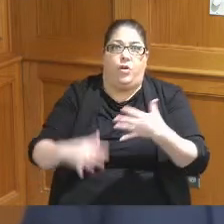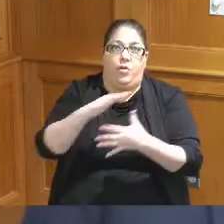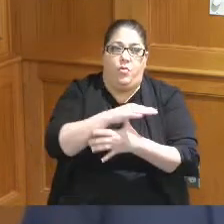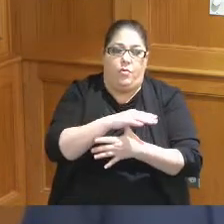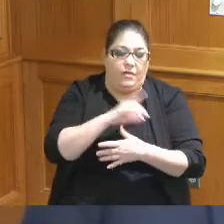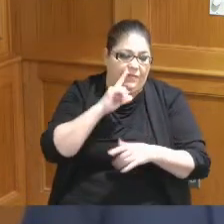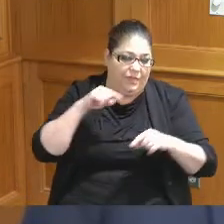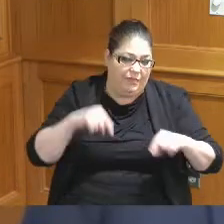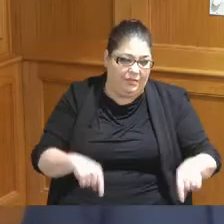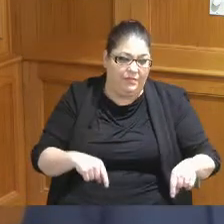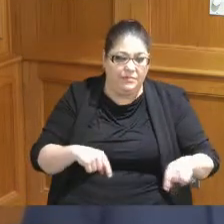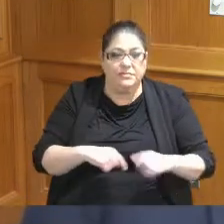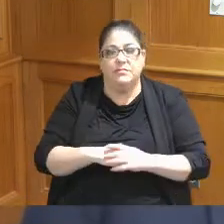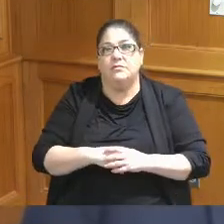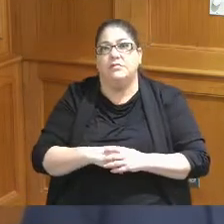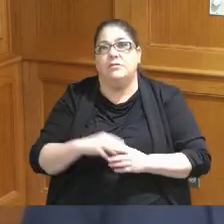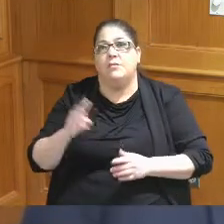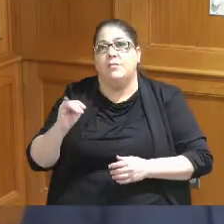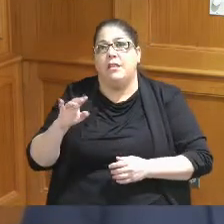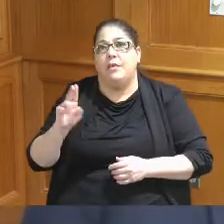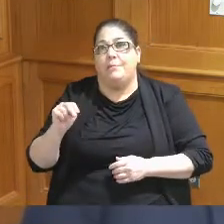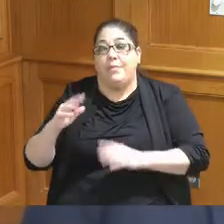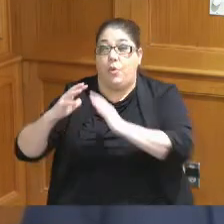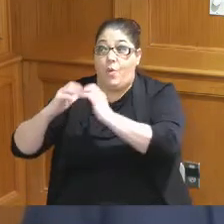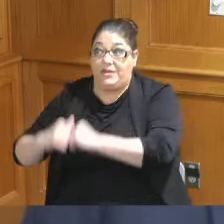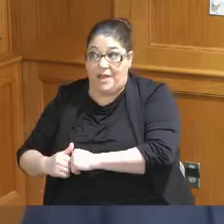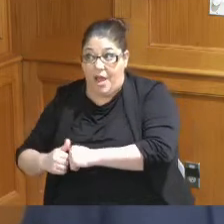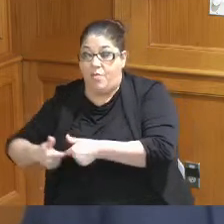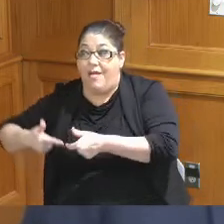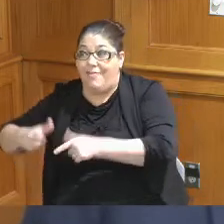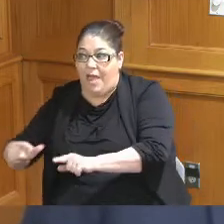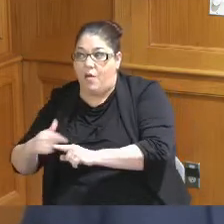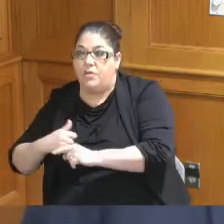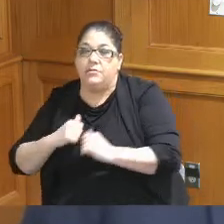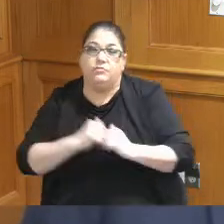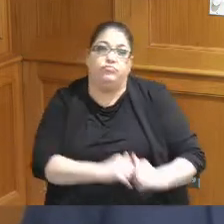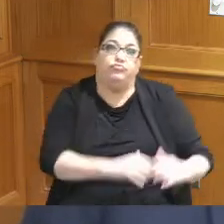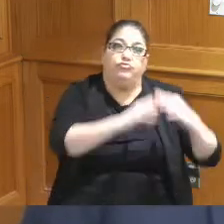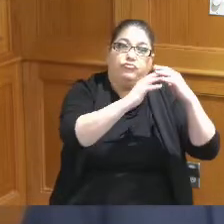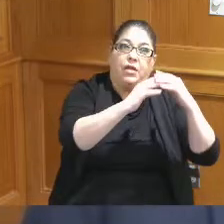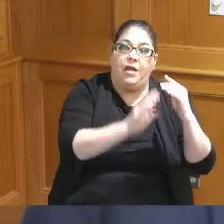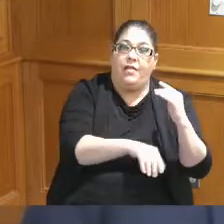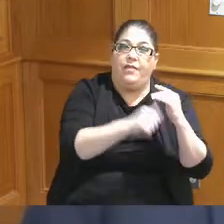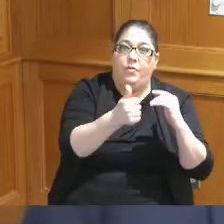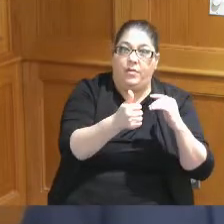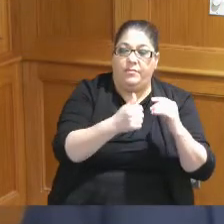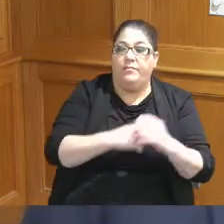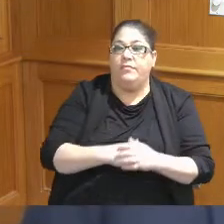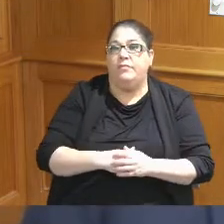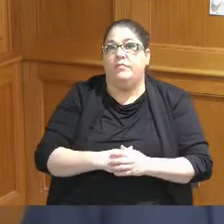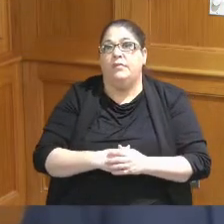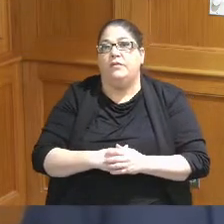always has been the Millennium going down allowed us to do it and so I too am looking forward to the